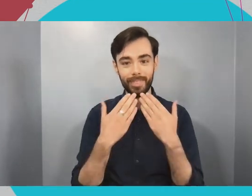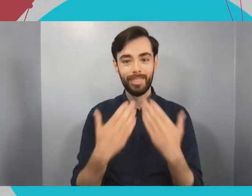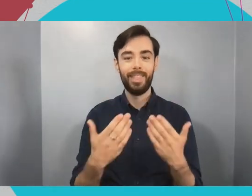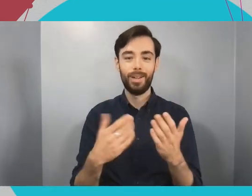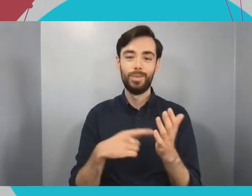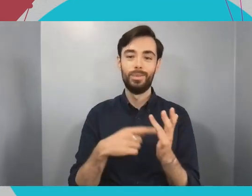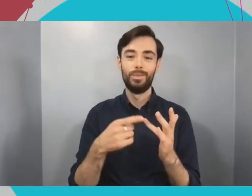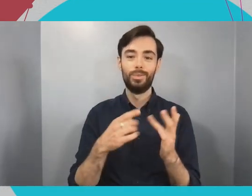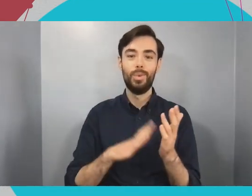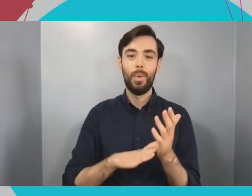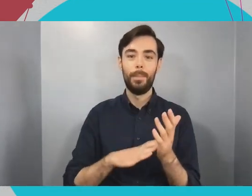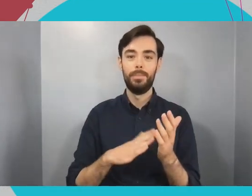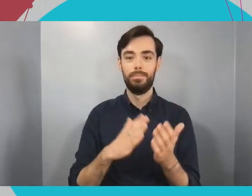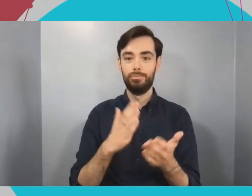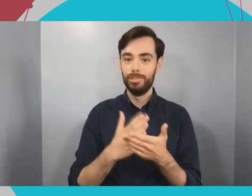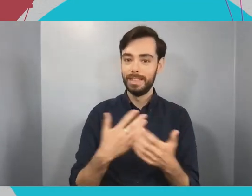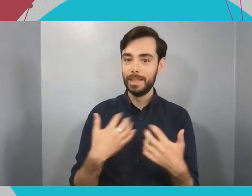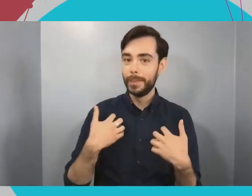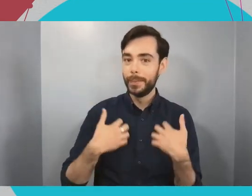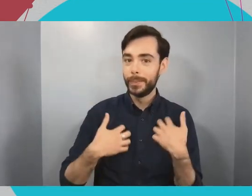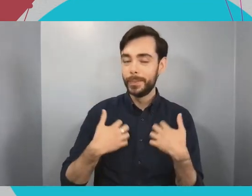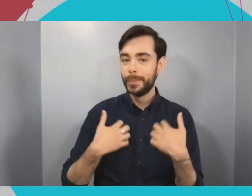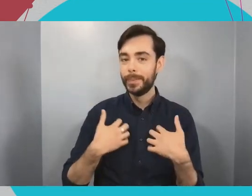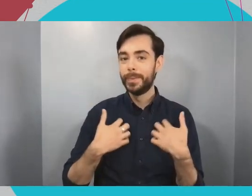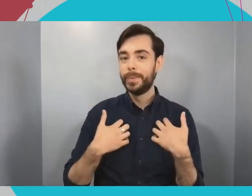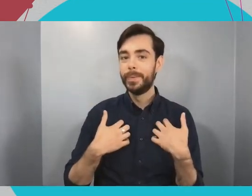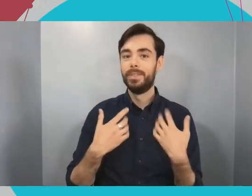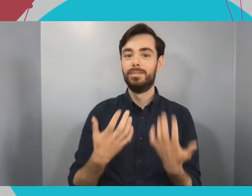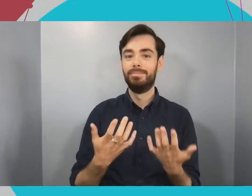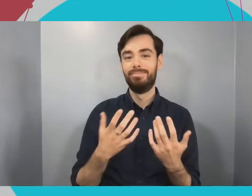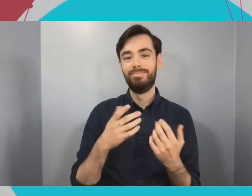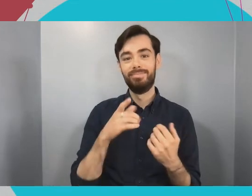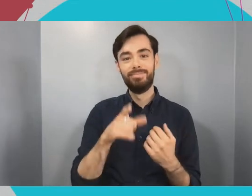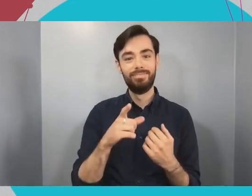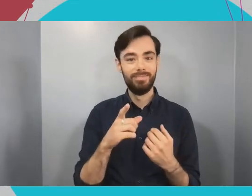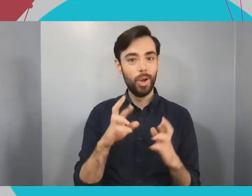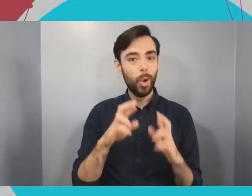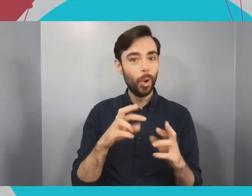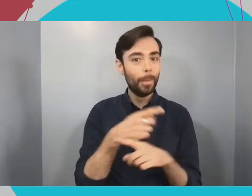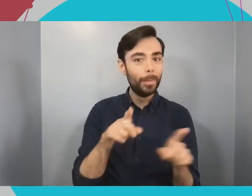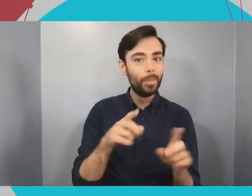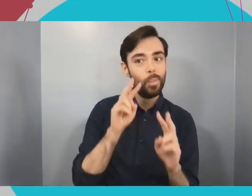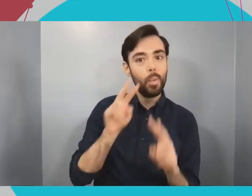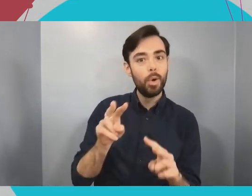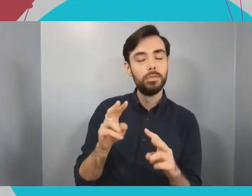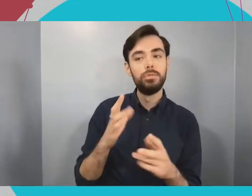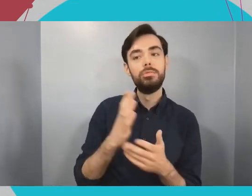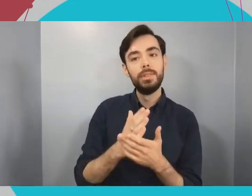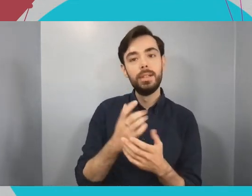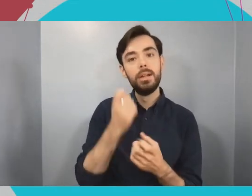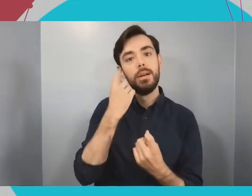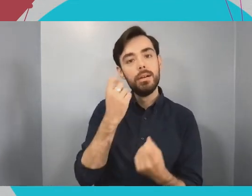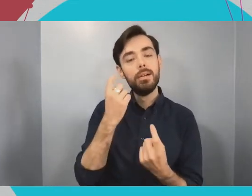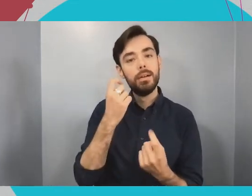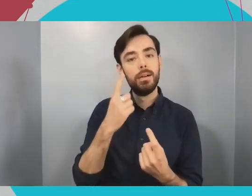as well. Particularly as you're one of us. you've had that lived experience of being at Bristol.